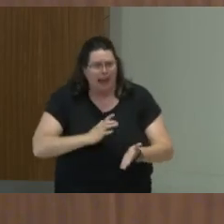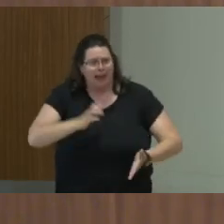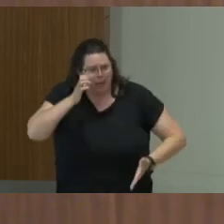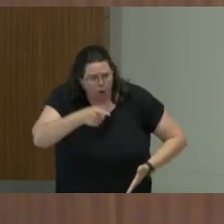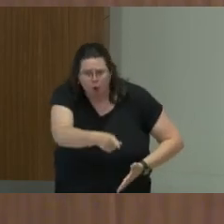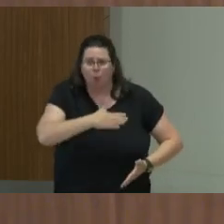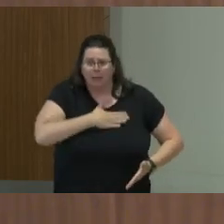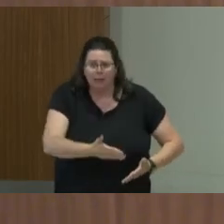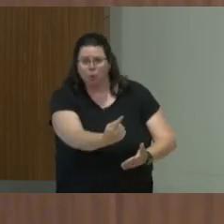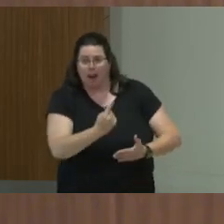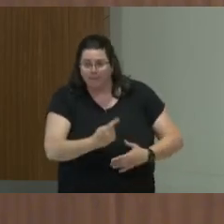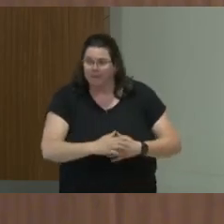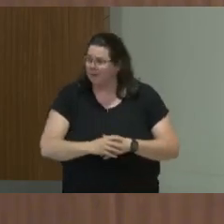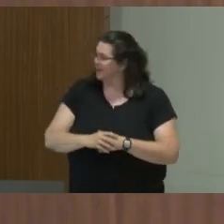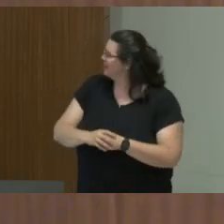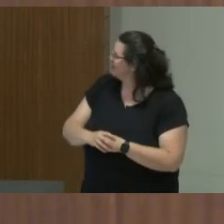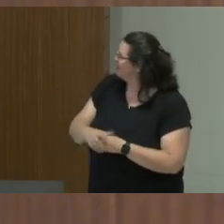there are different kind of things that you can do.